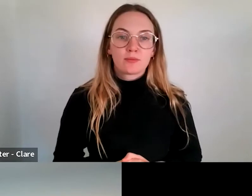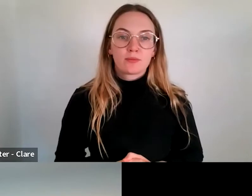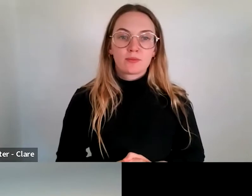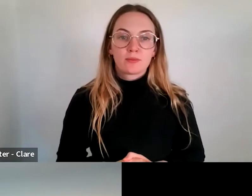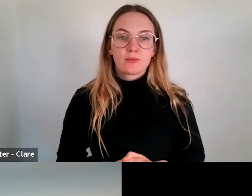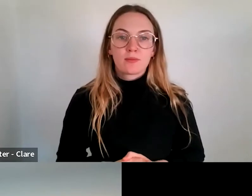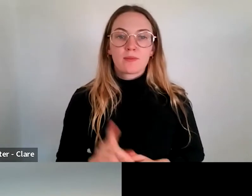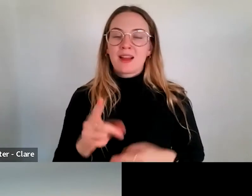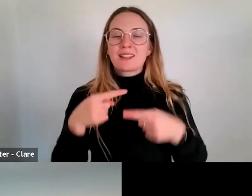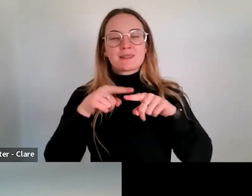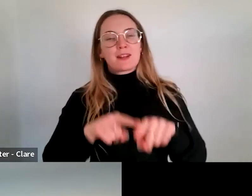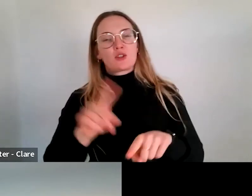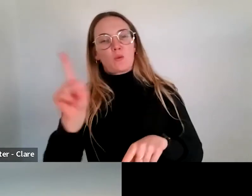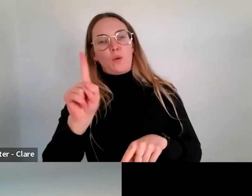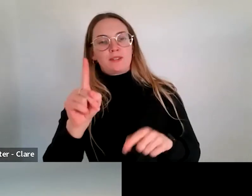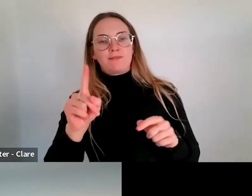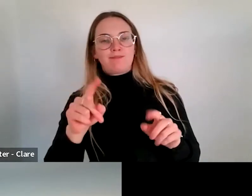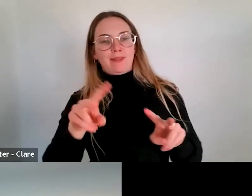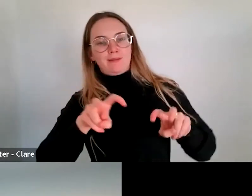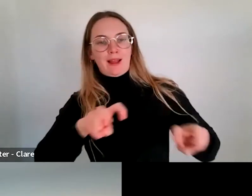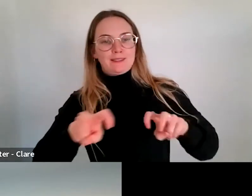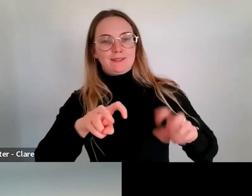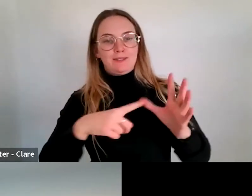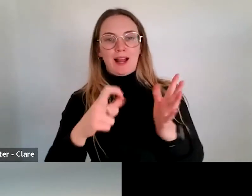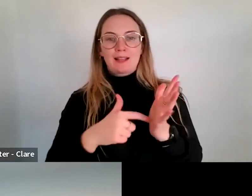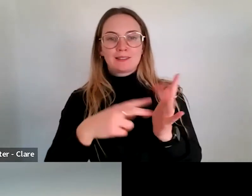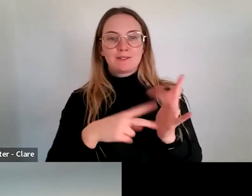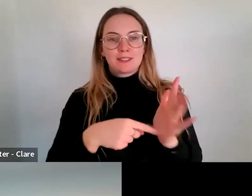guess it depends on what the activity is. I don't think you would want to